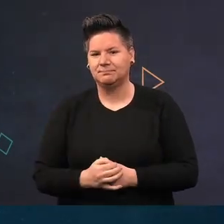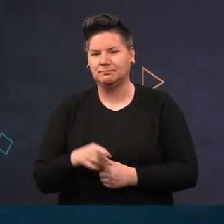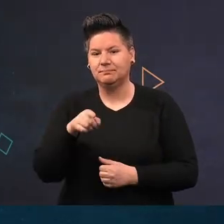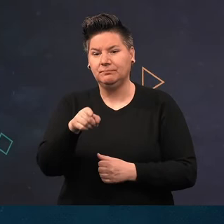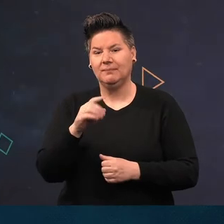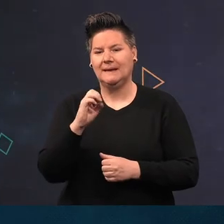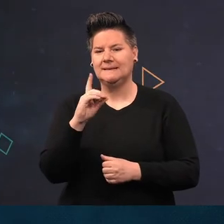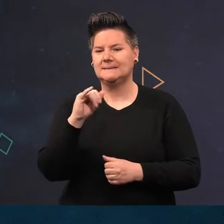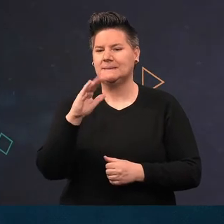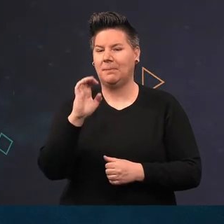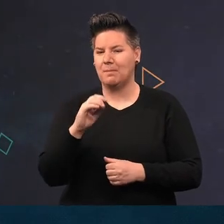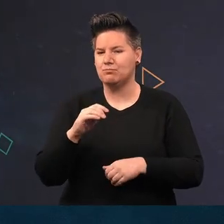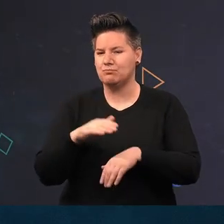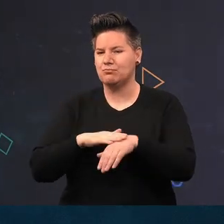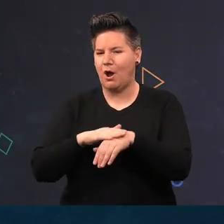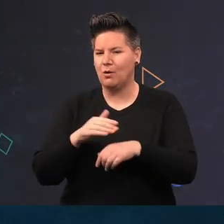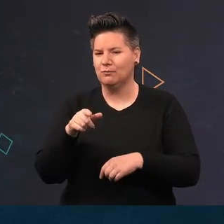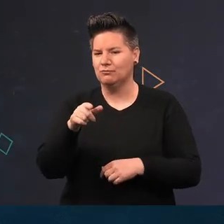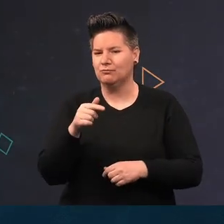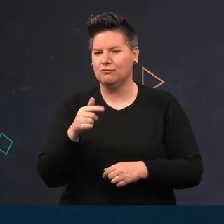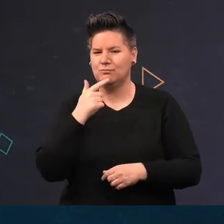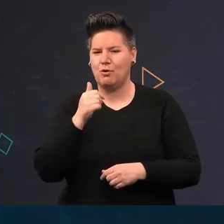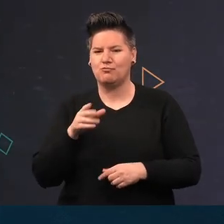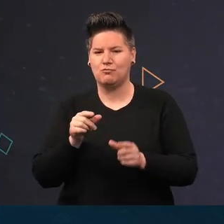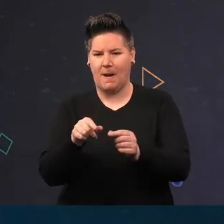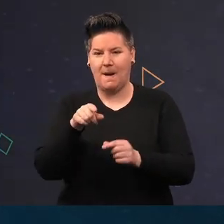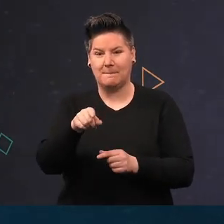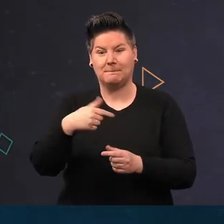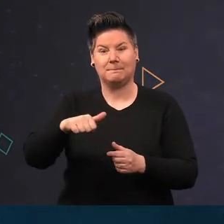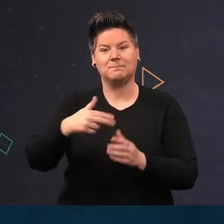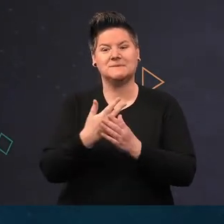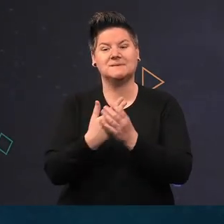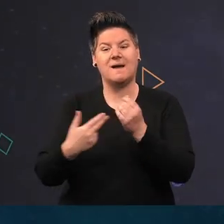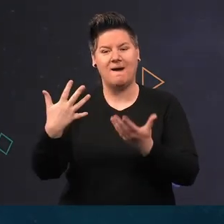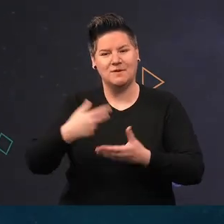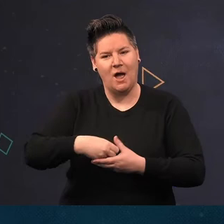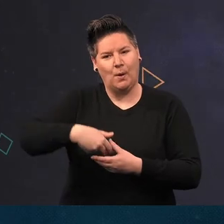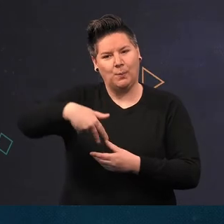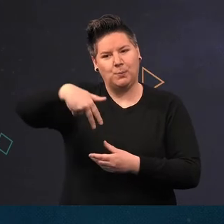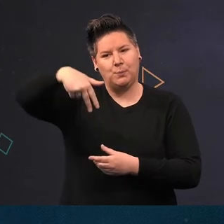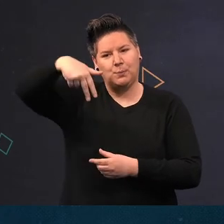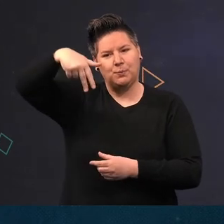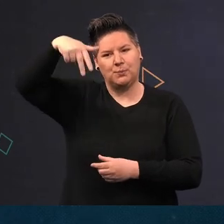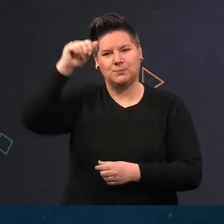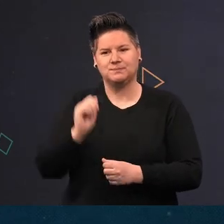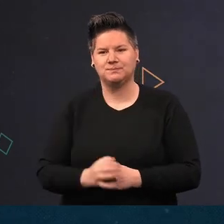An Edible Crab on our shot line as the divers above do some